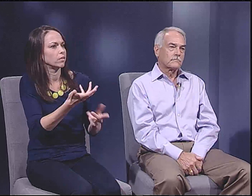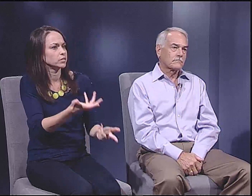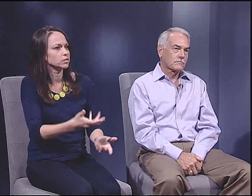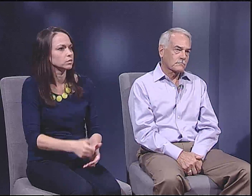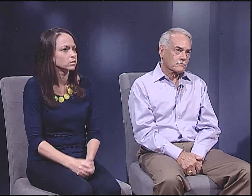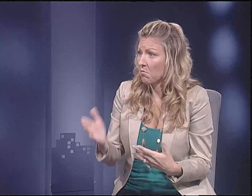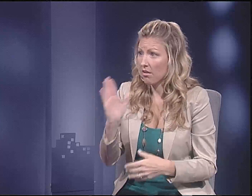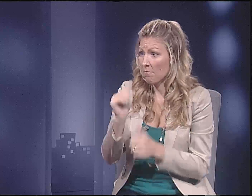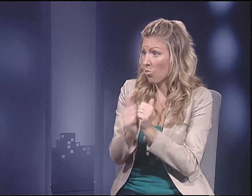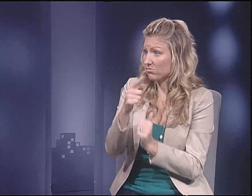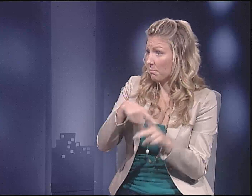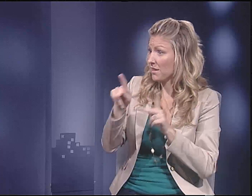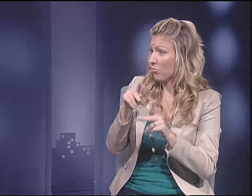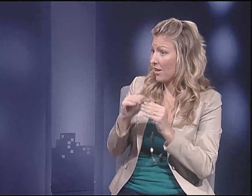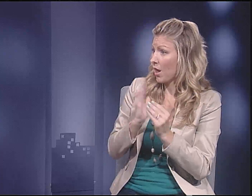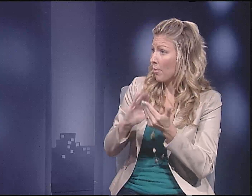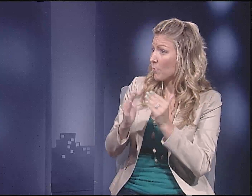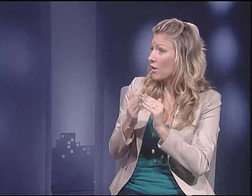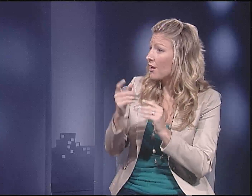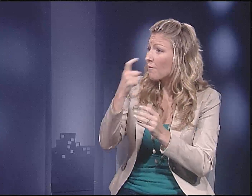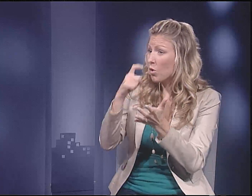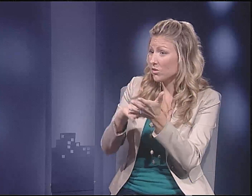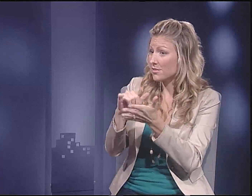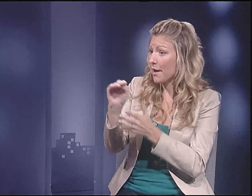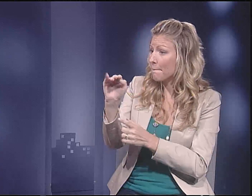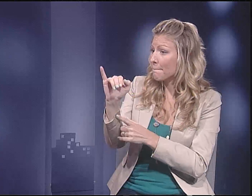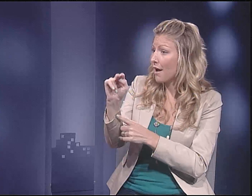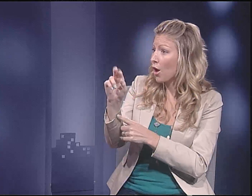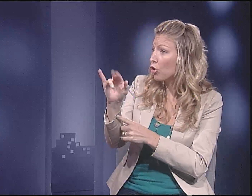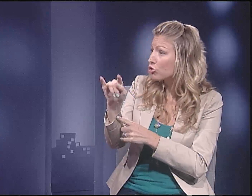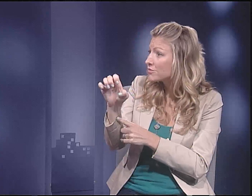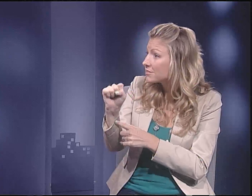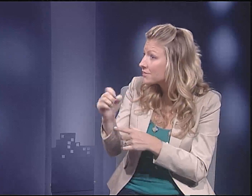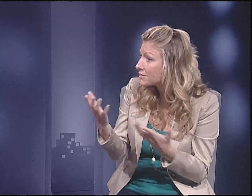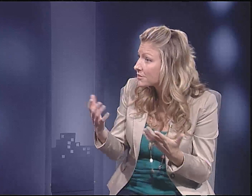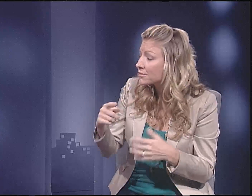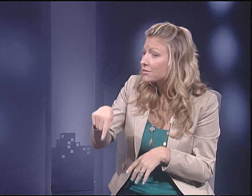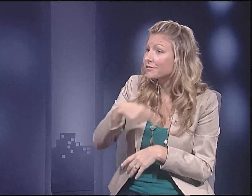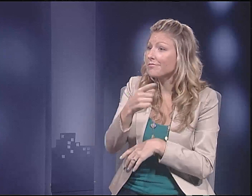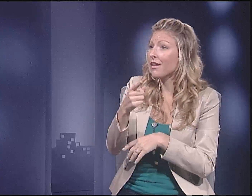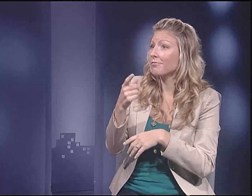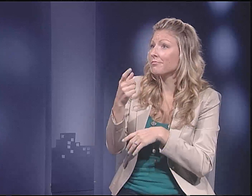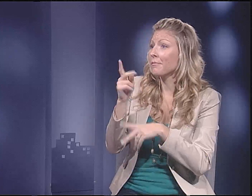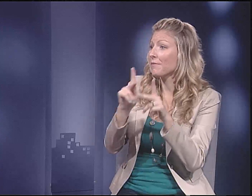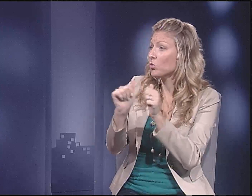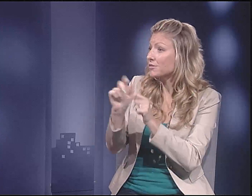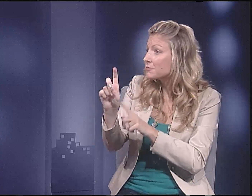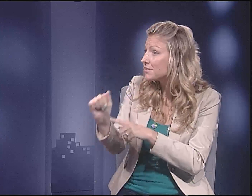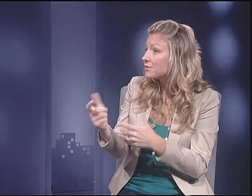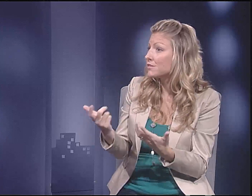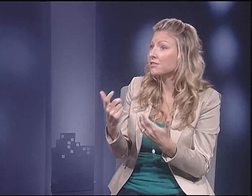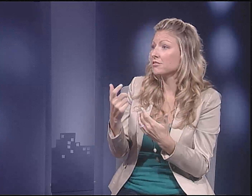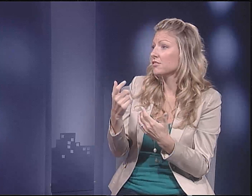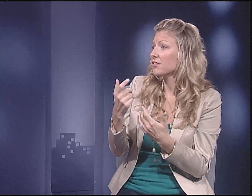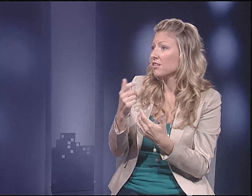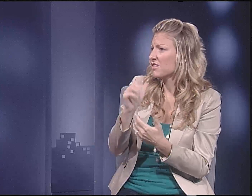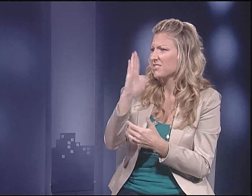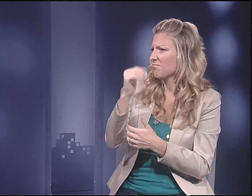Most of the people in our community. If you noticed, minorities, people with disabilities.